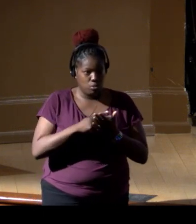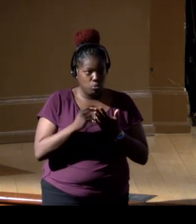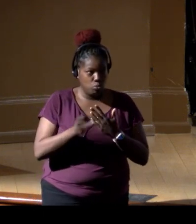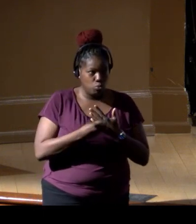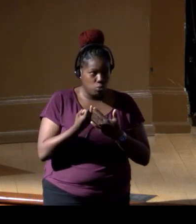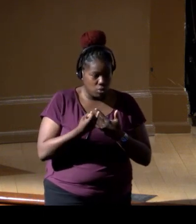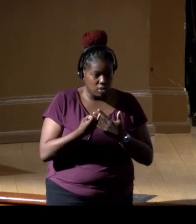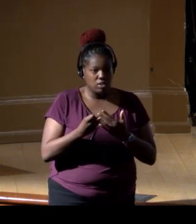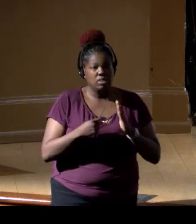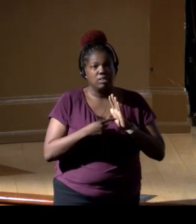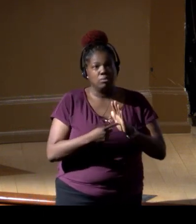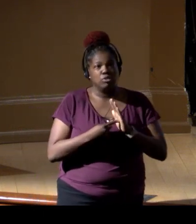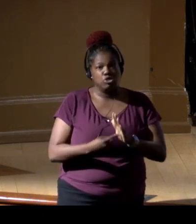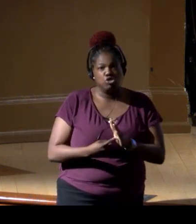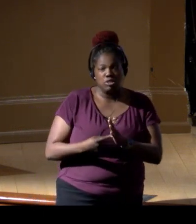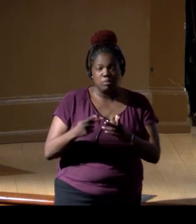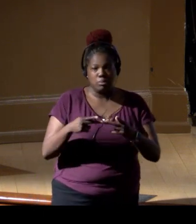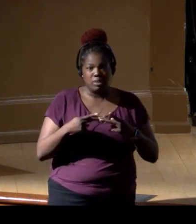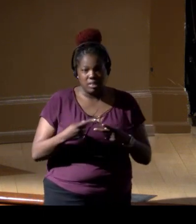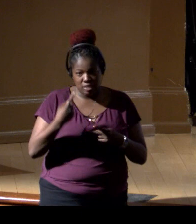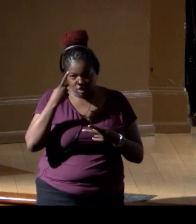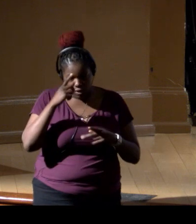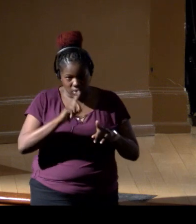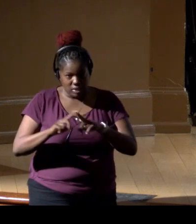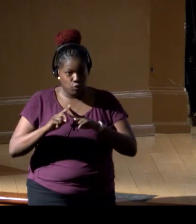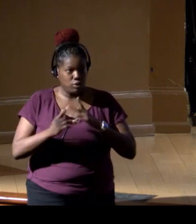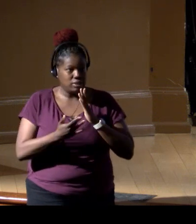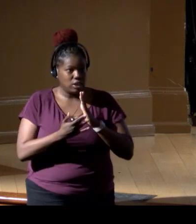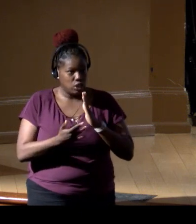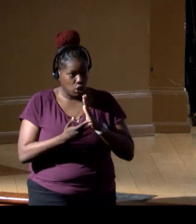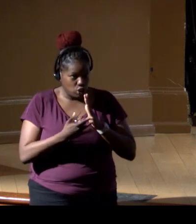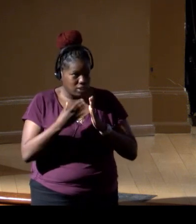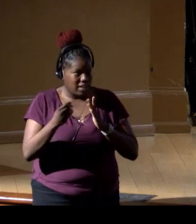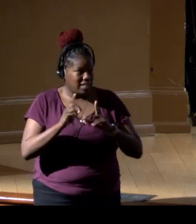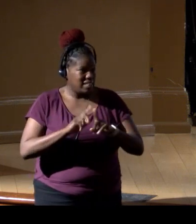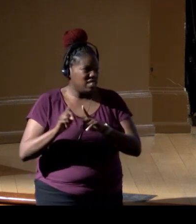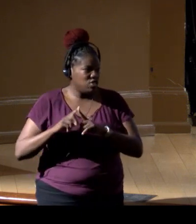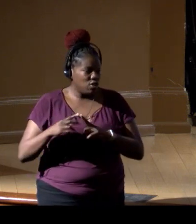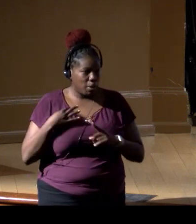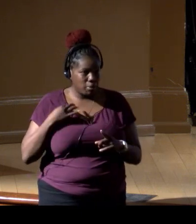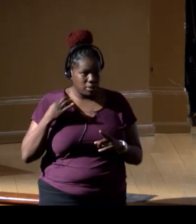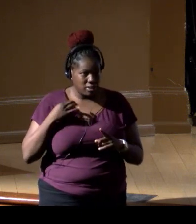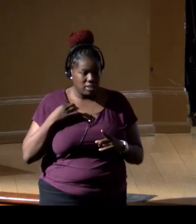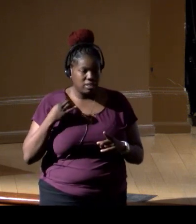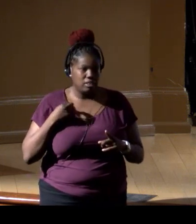so demonstration sites for different technology and different applications, you know, across the board